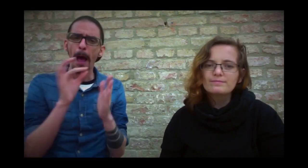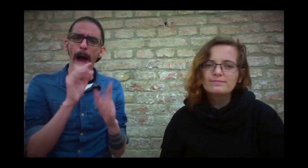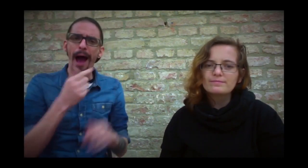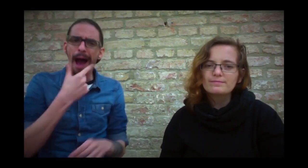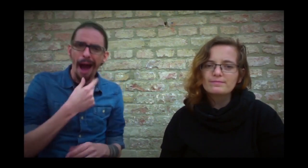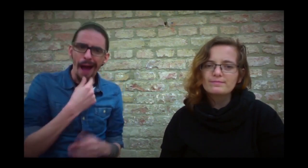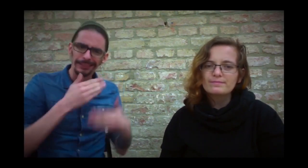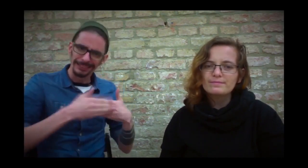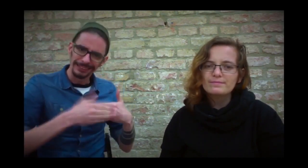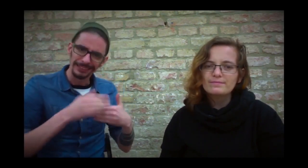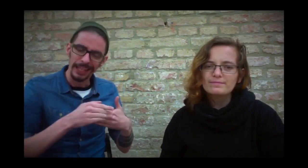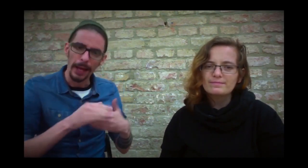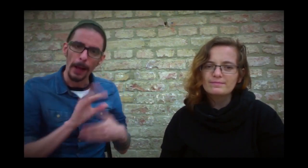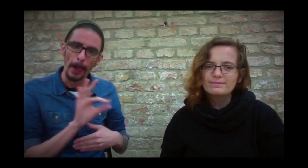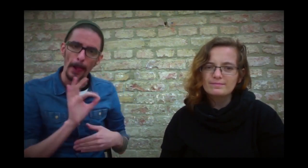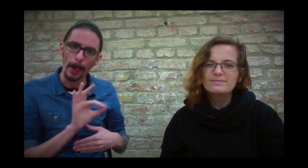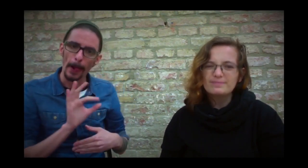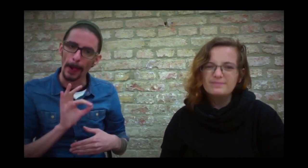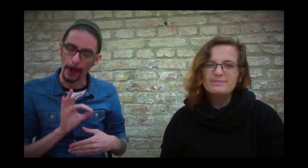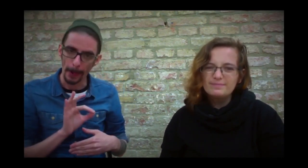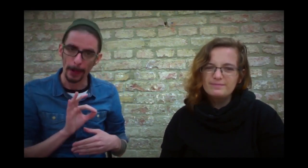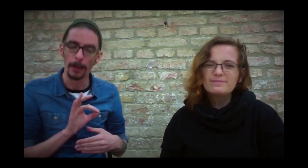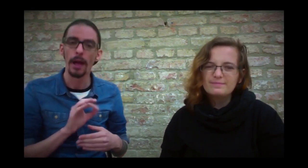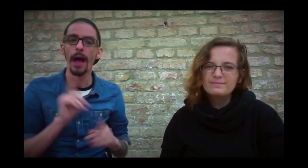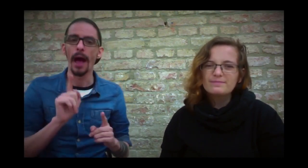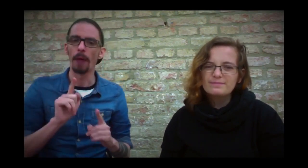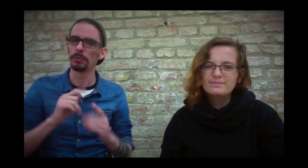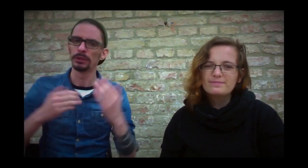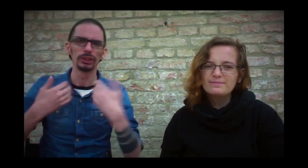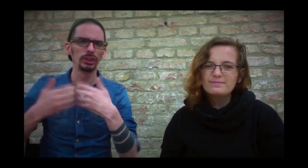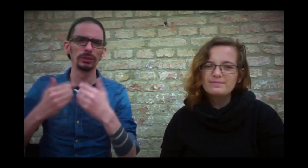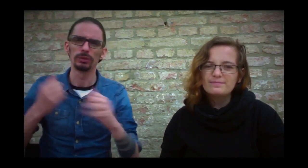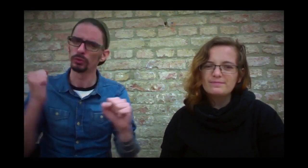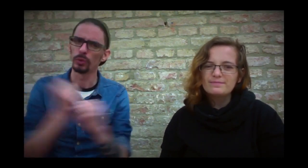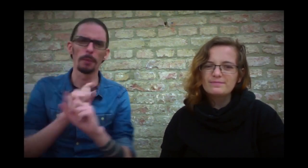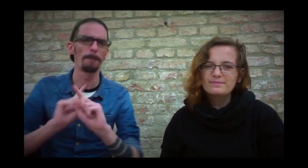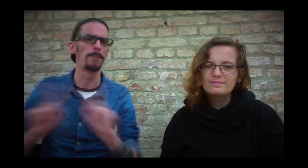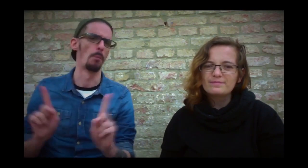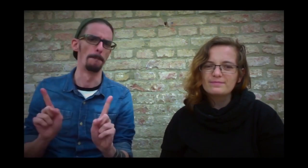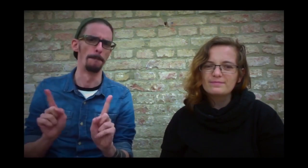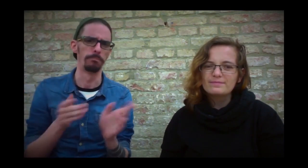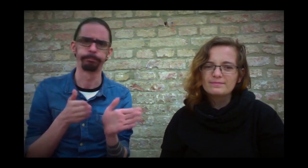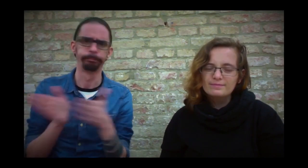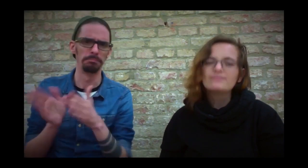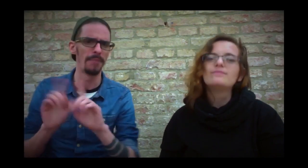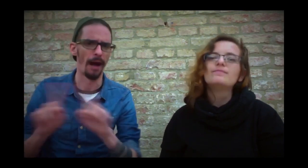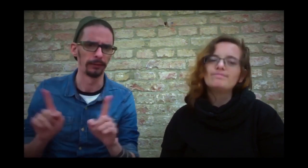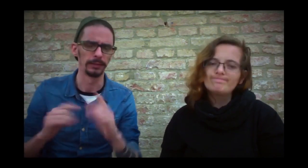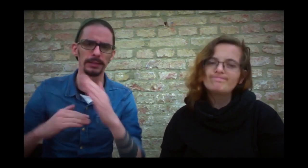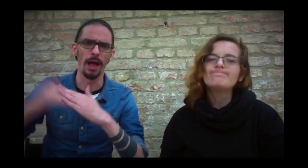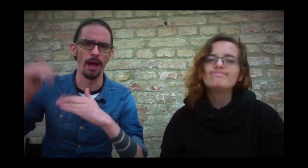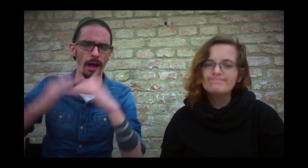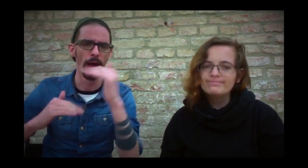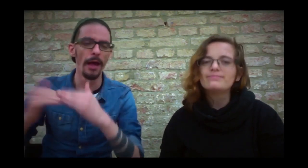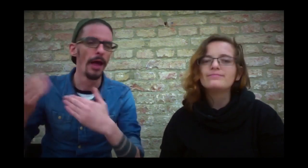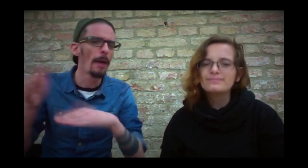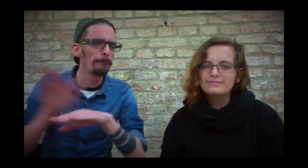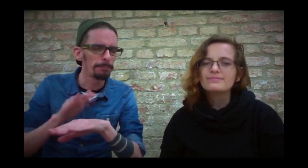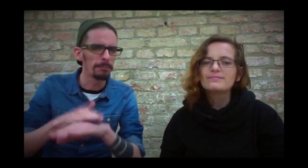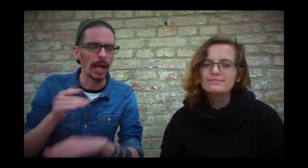There're taken some some elements of the old series but the story is different in many ways, anyway. It's structured differently.